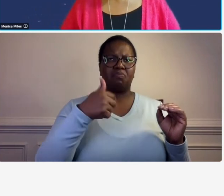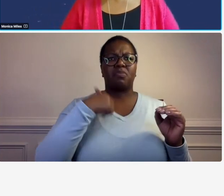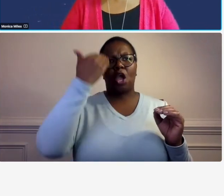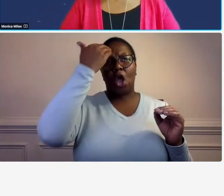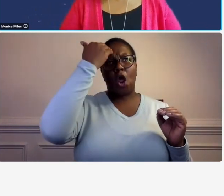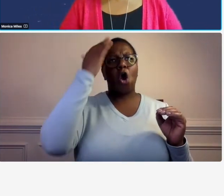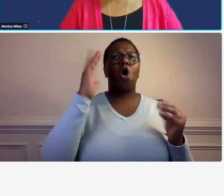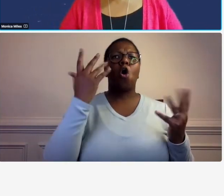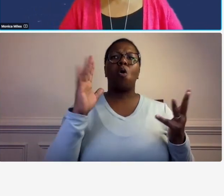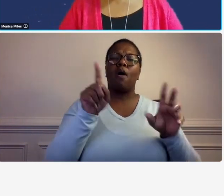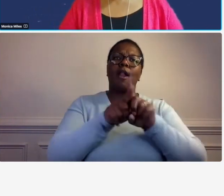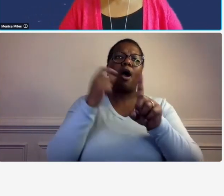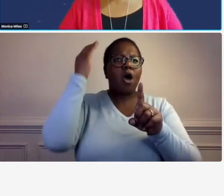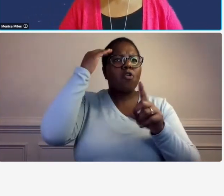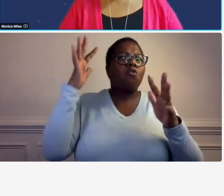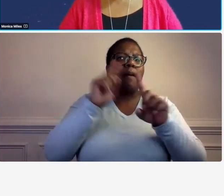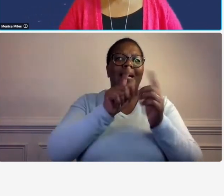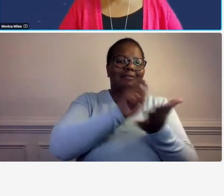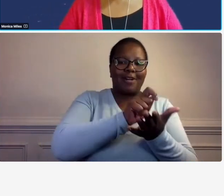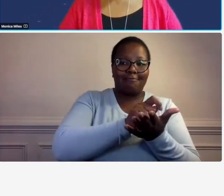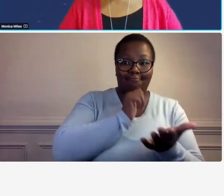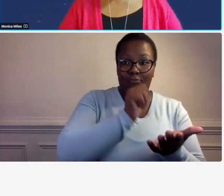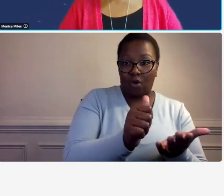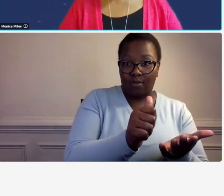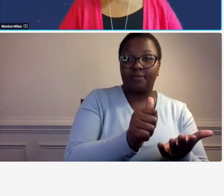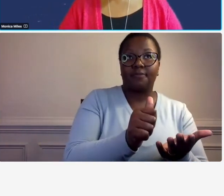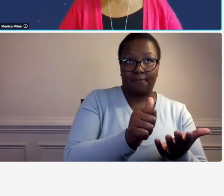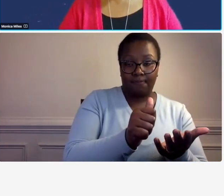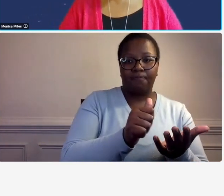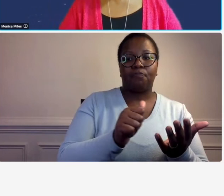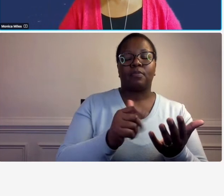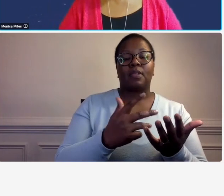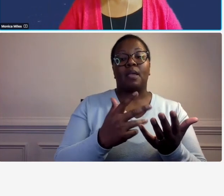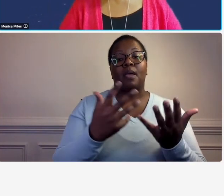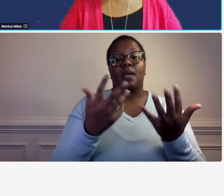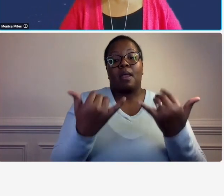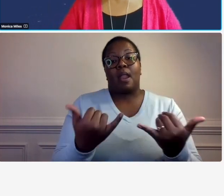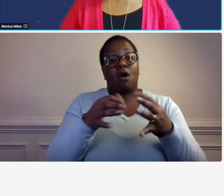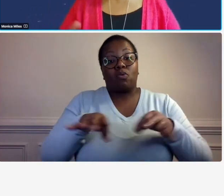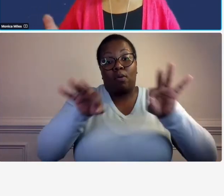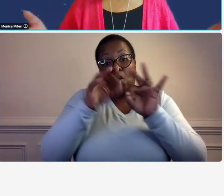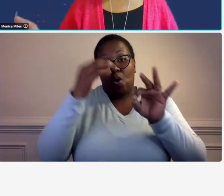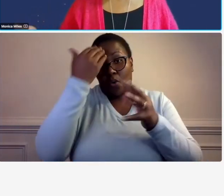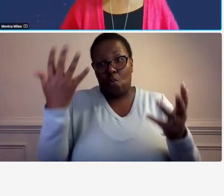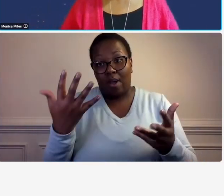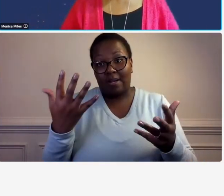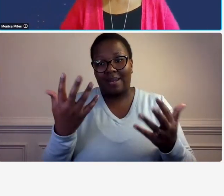training a good um a good project for you which since this is still early in the year it's only